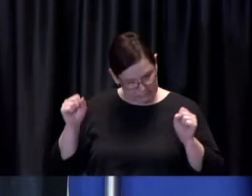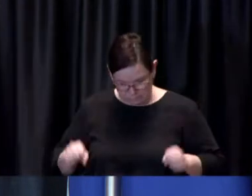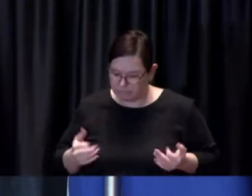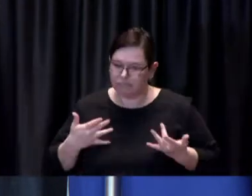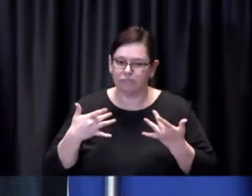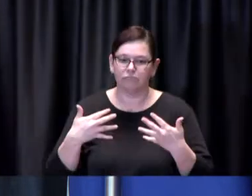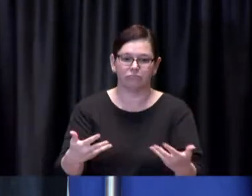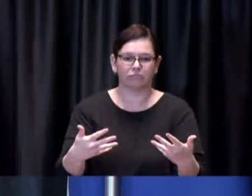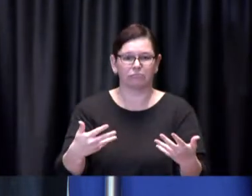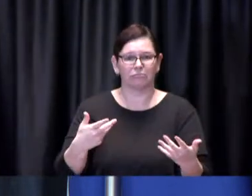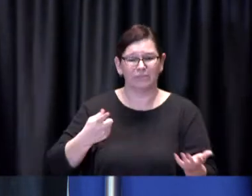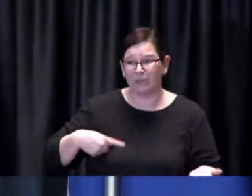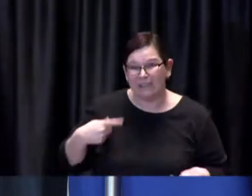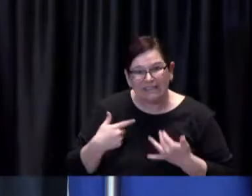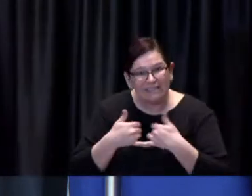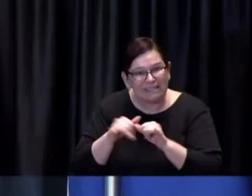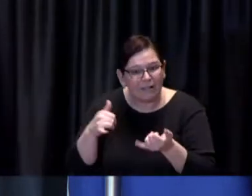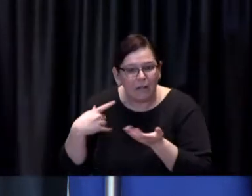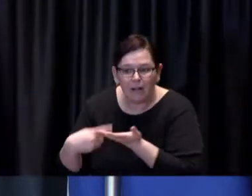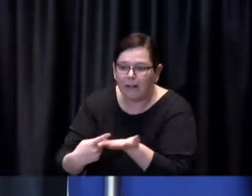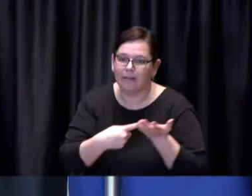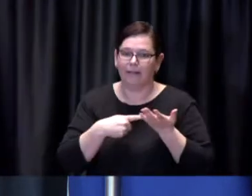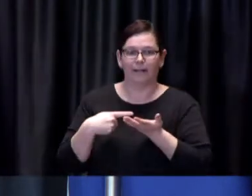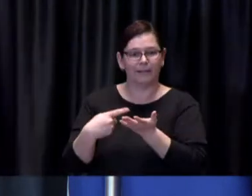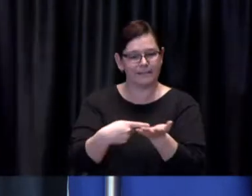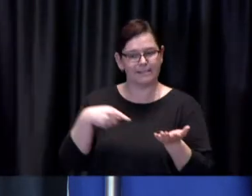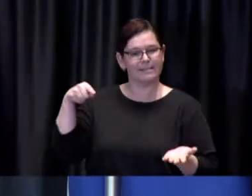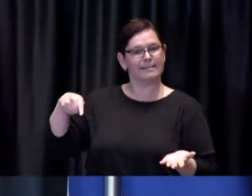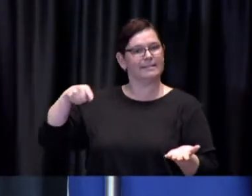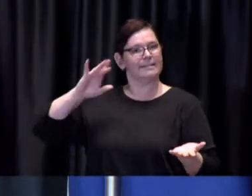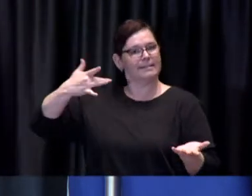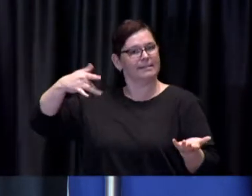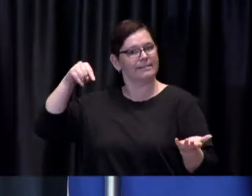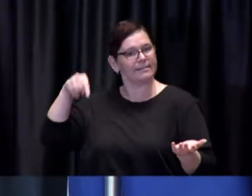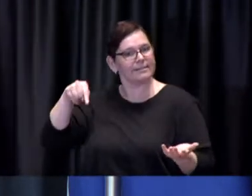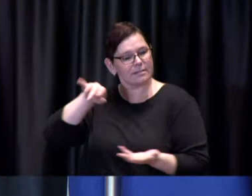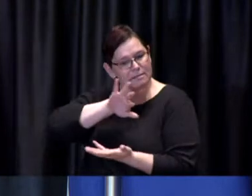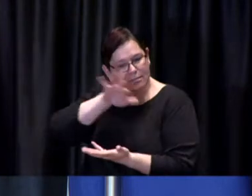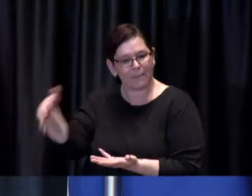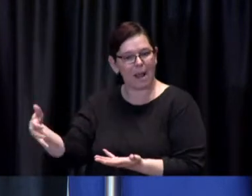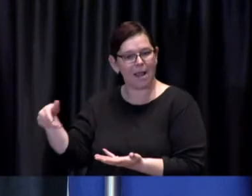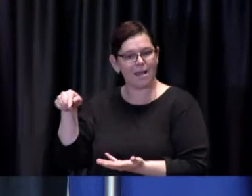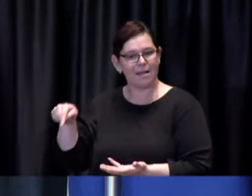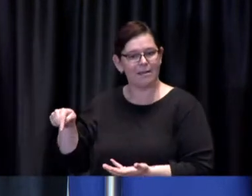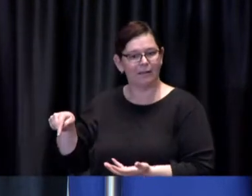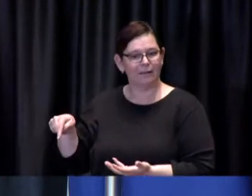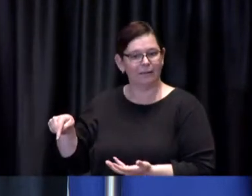still and so we're working in accordance with the current supply to try to make sure that